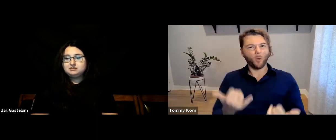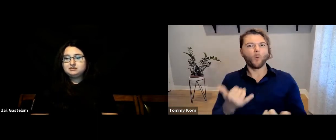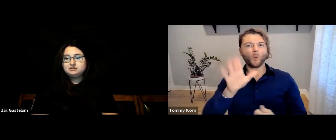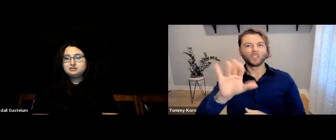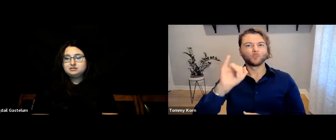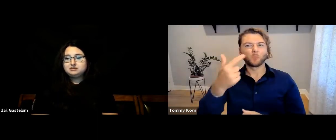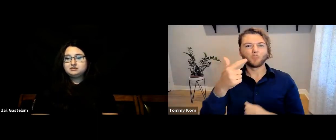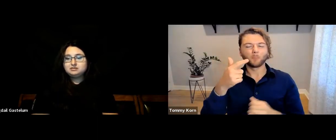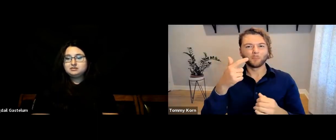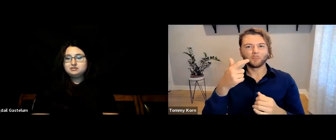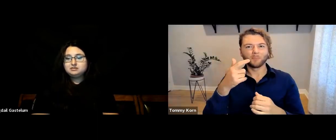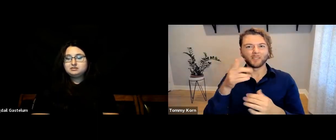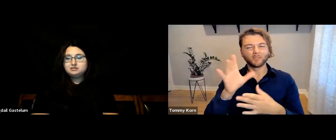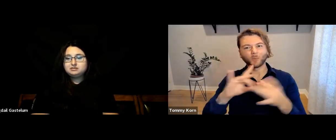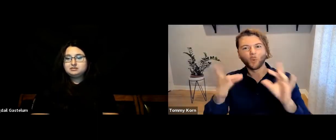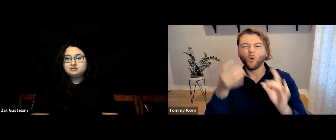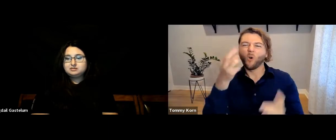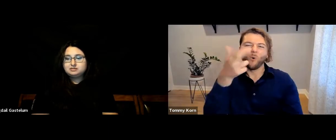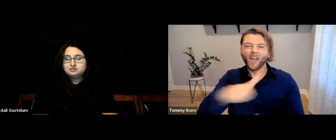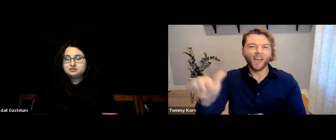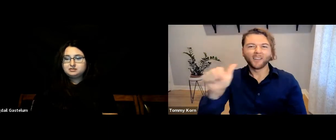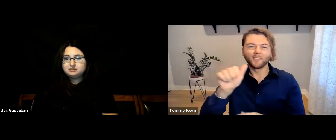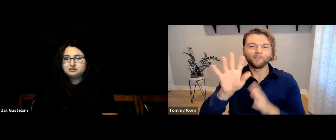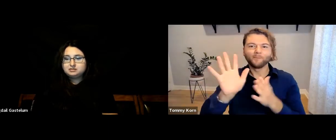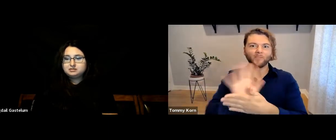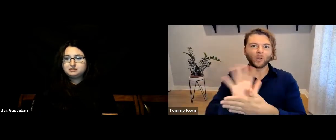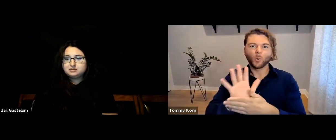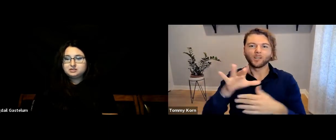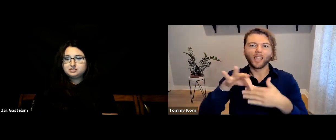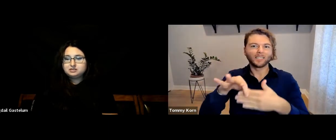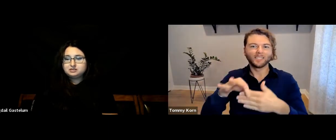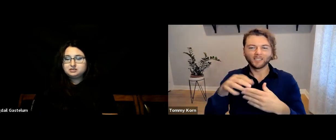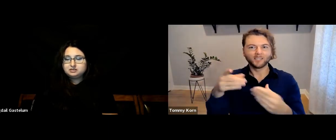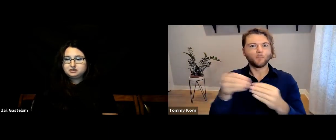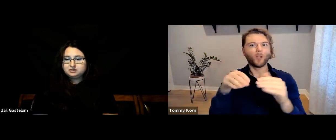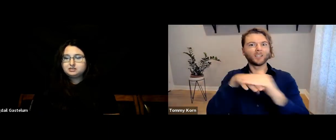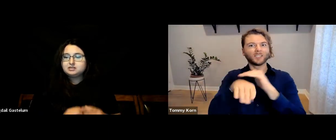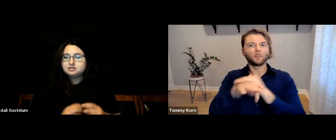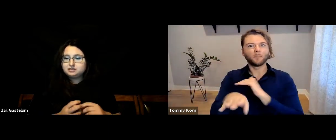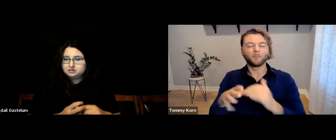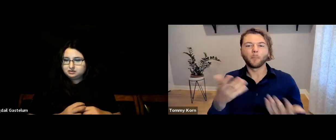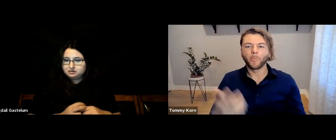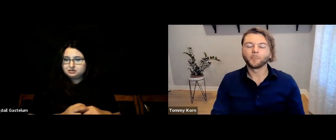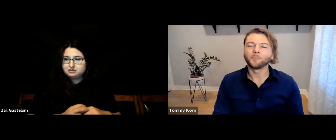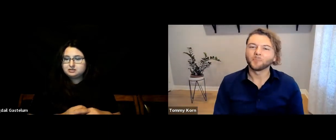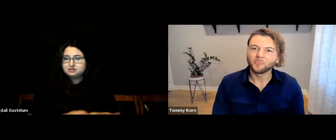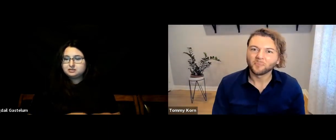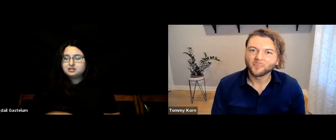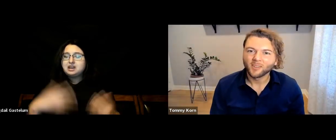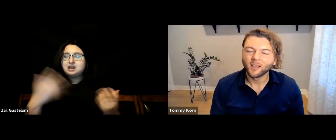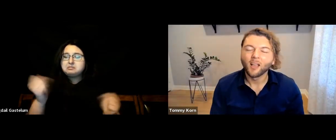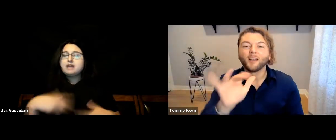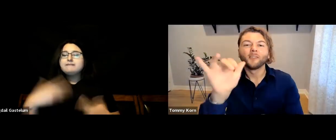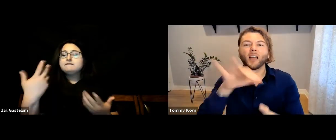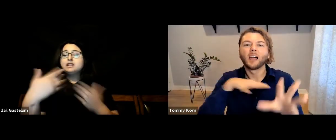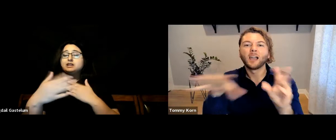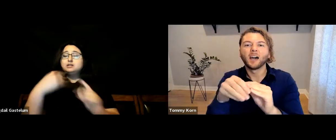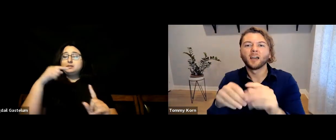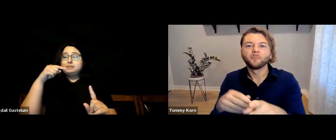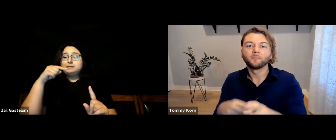It makes your Instagram story, or really any video content, more accessible. [Bigdail] And on the topic of the ADA-- [Tommy] In addition--